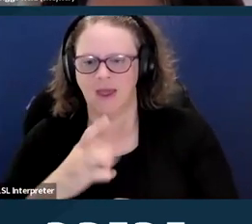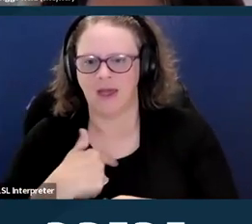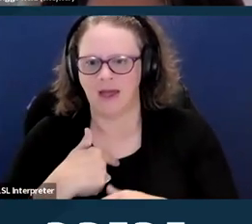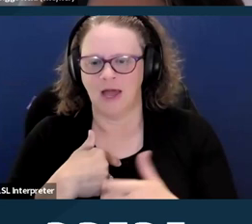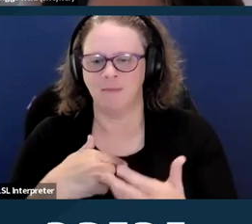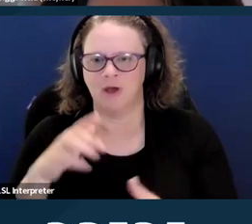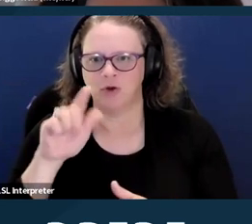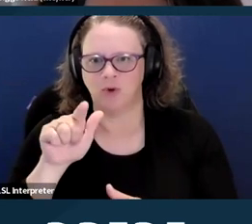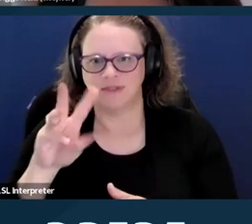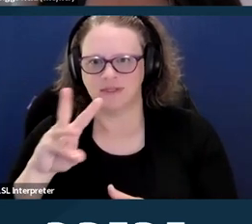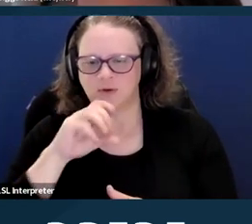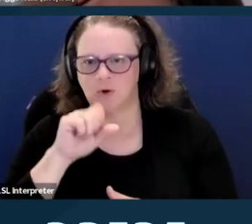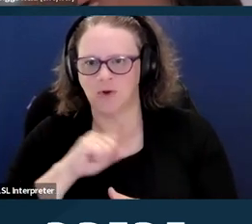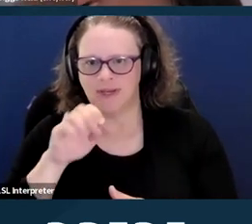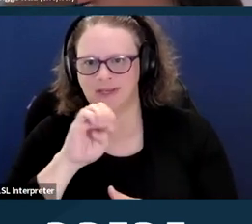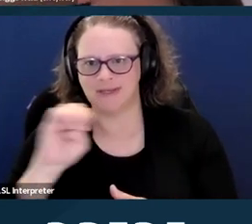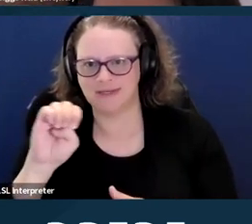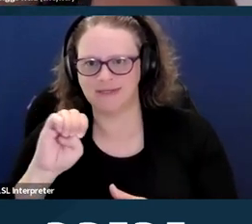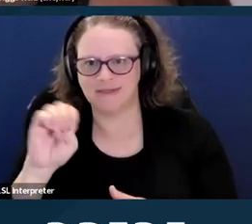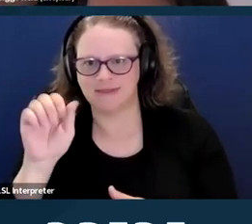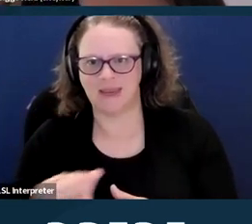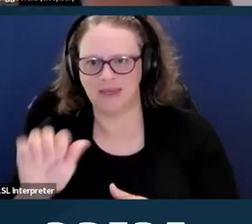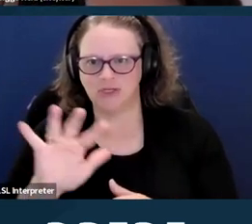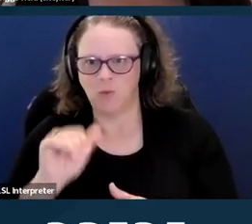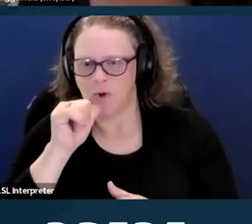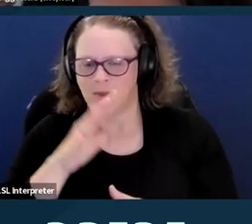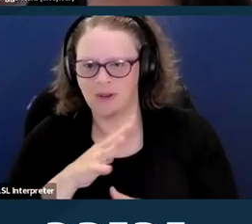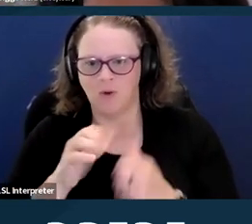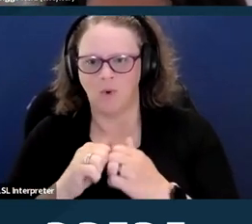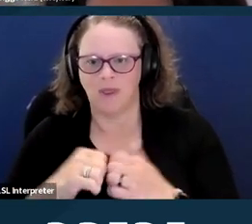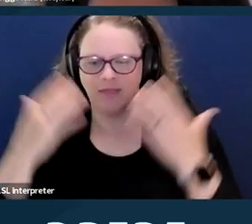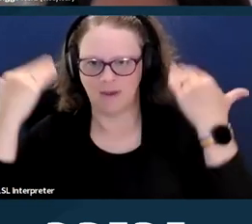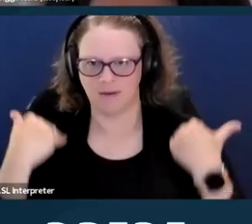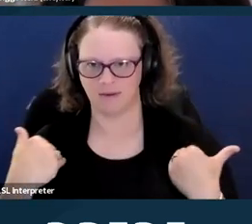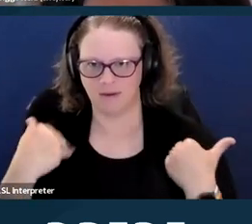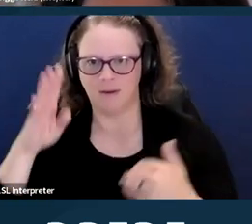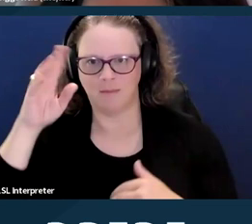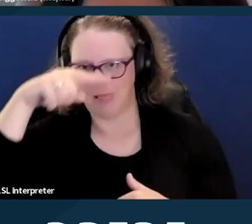with long black hair. I'm wearing a black blazer vest